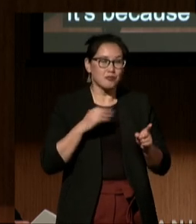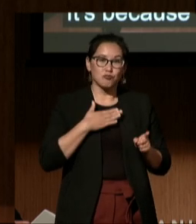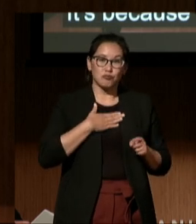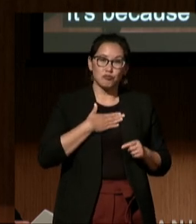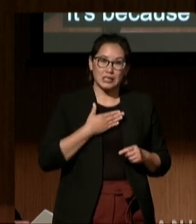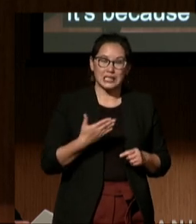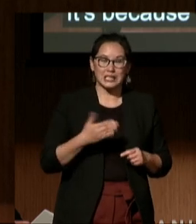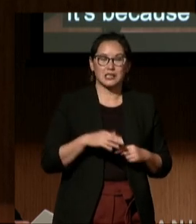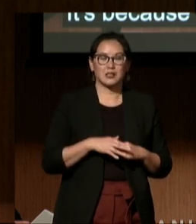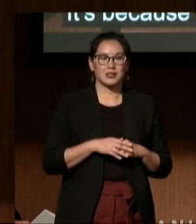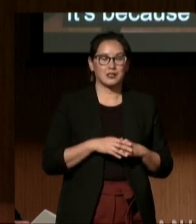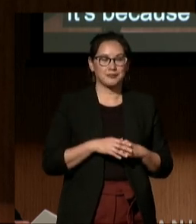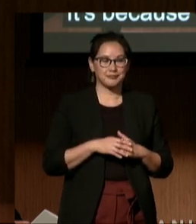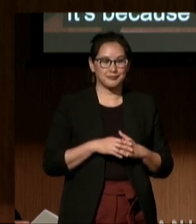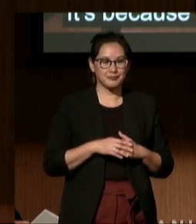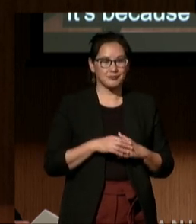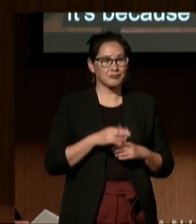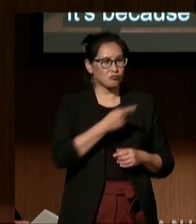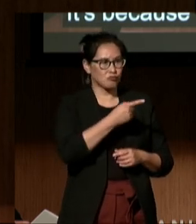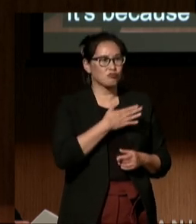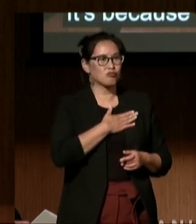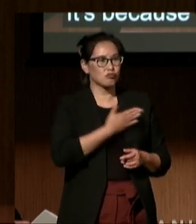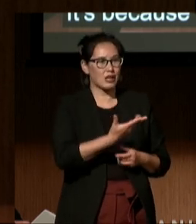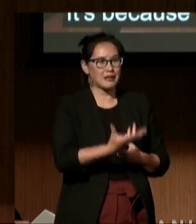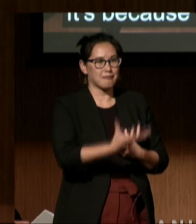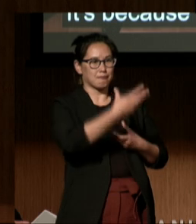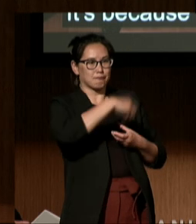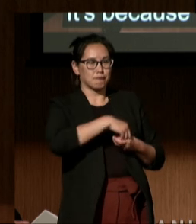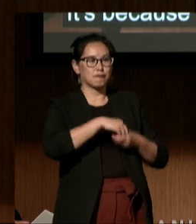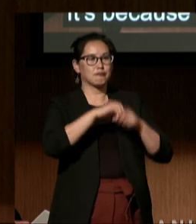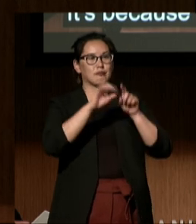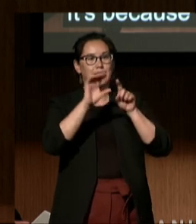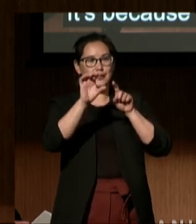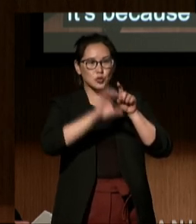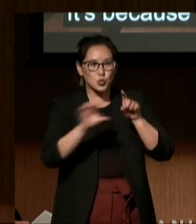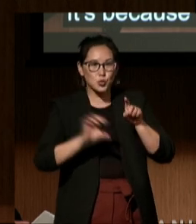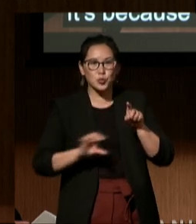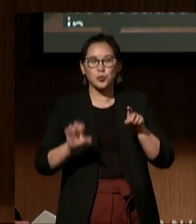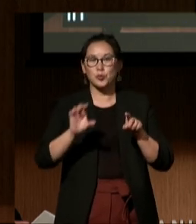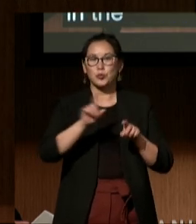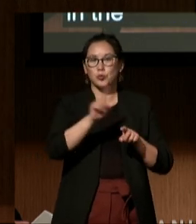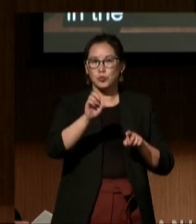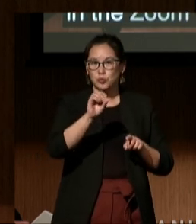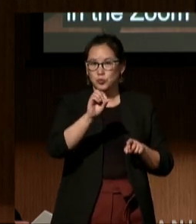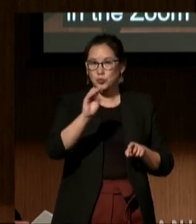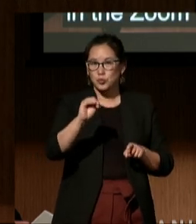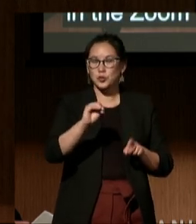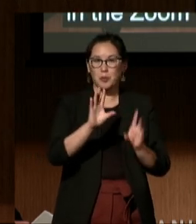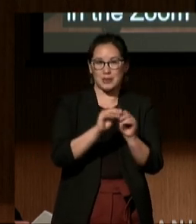you know, participate in the Zoom meetings with the district that actually got the attention of the district